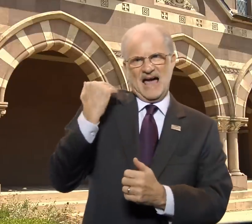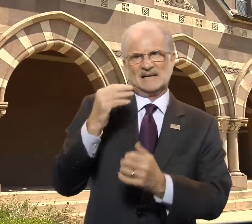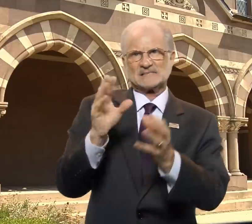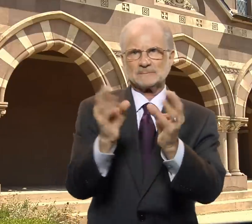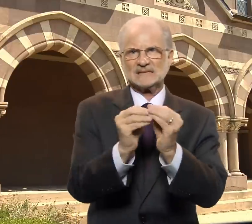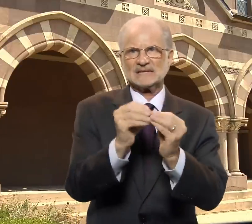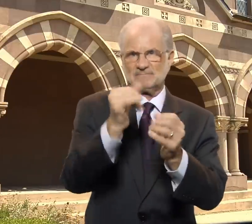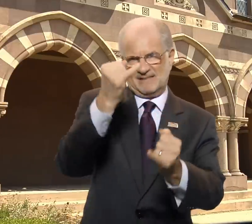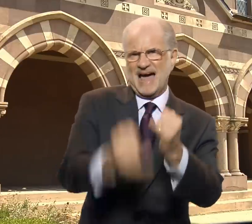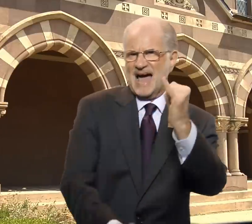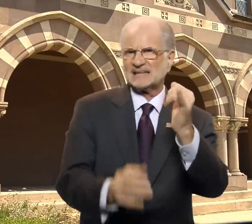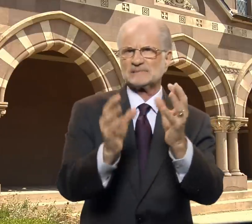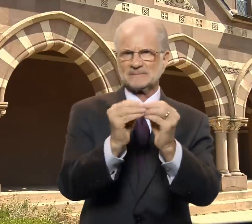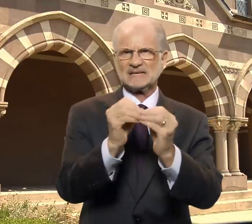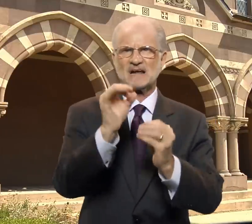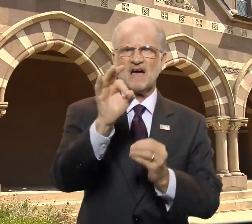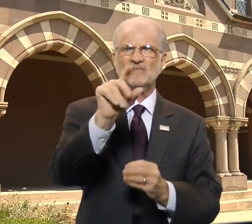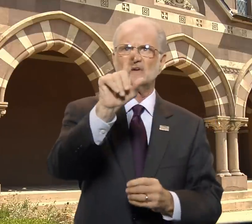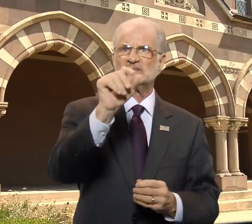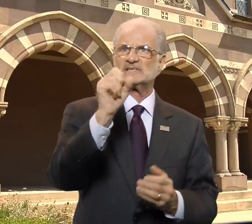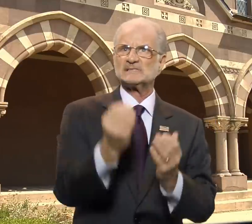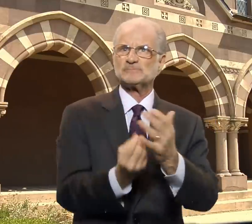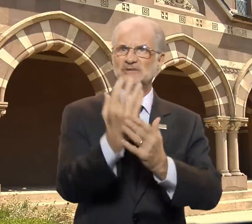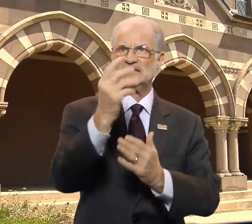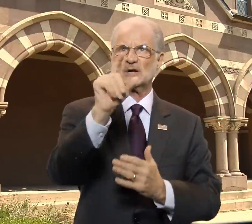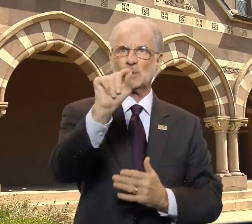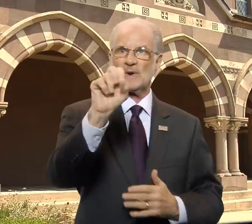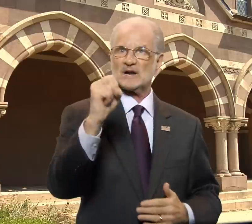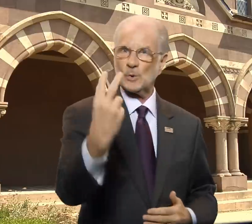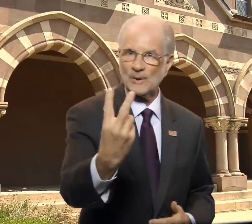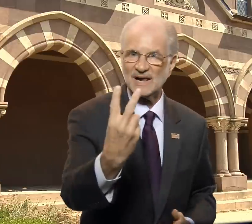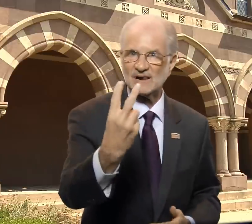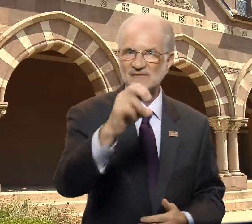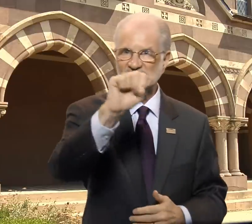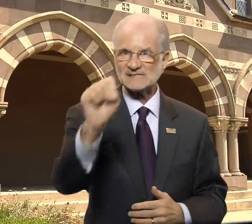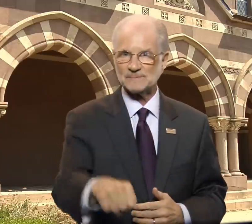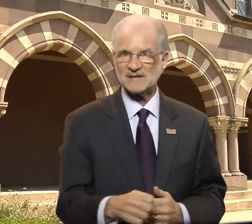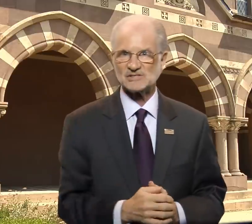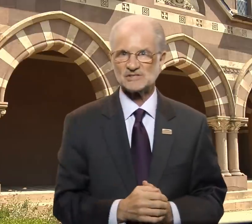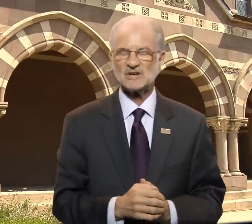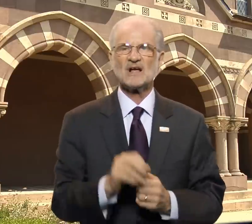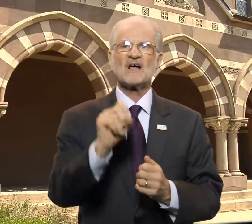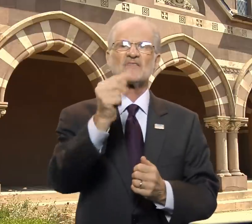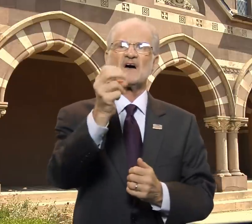of the Spring 2012 semester.